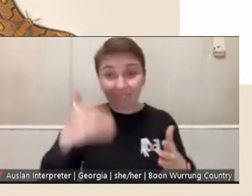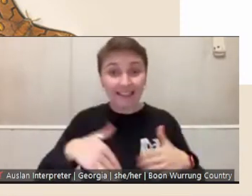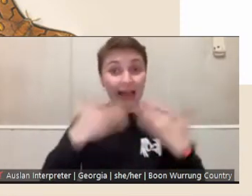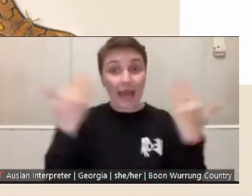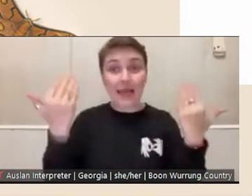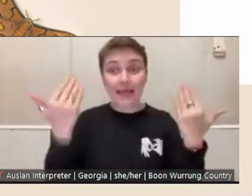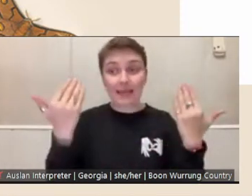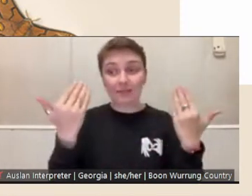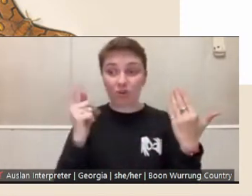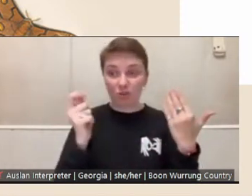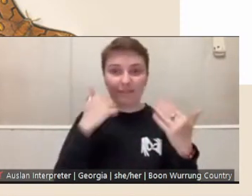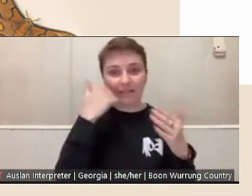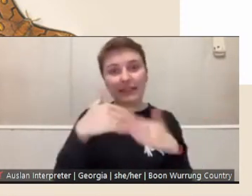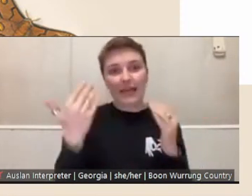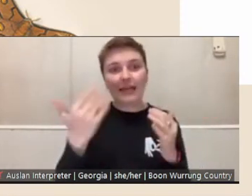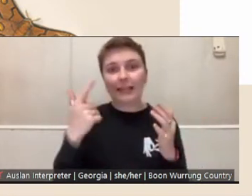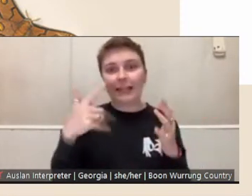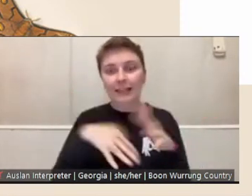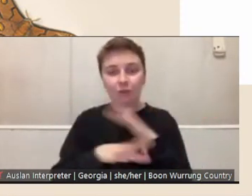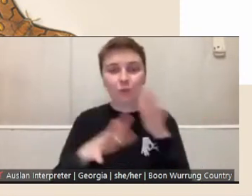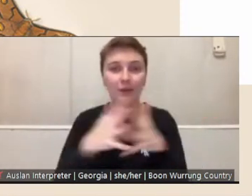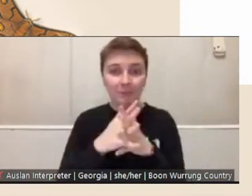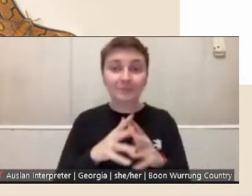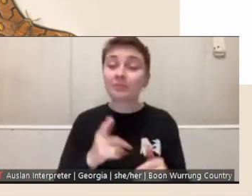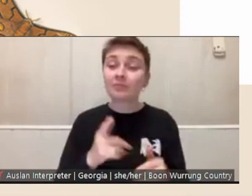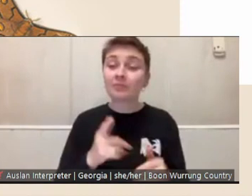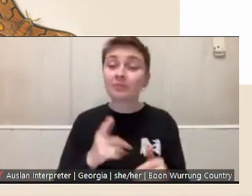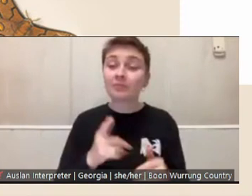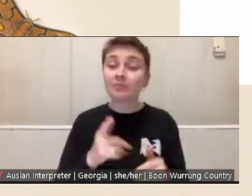We're honoured and proud to be associated with State Library Victoria